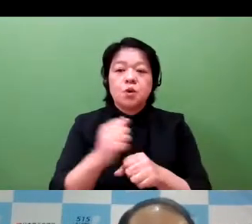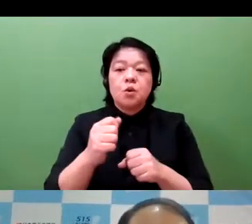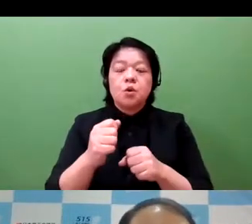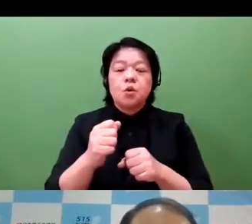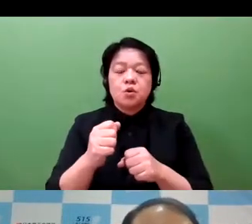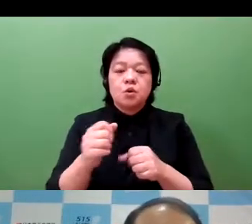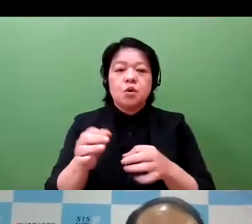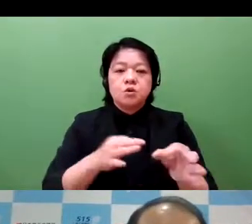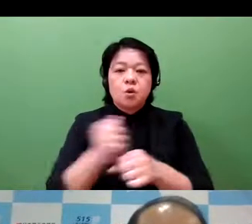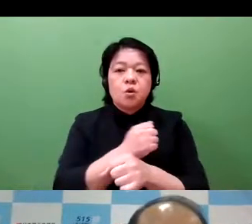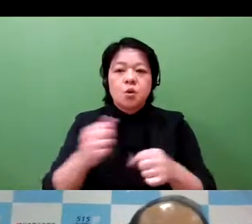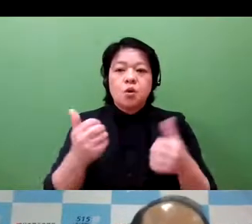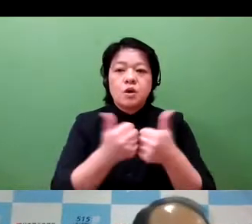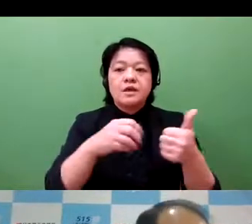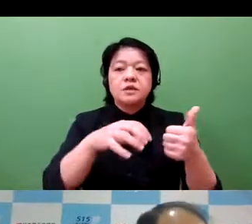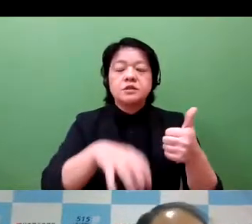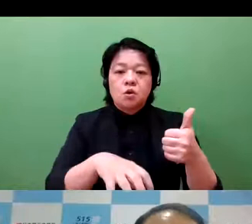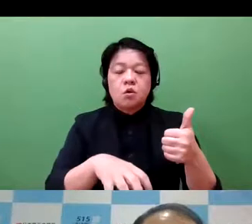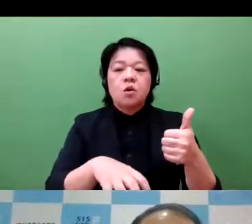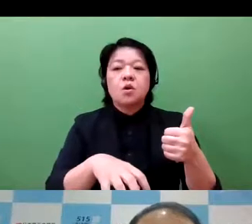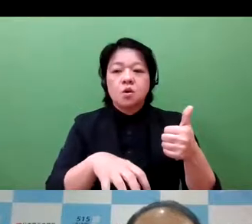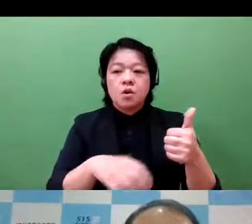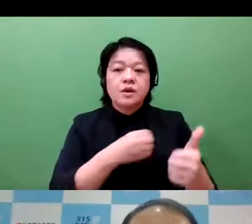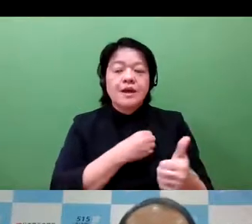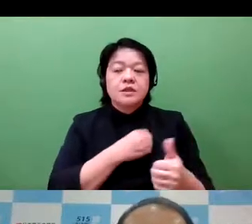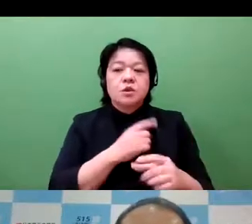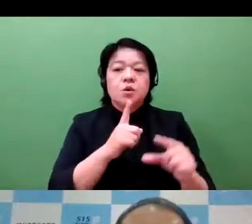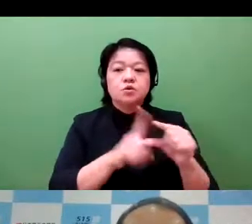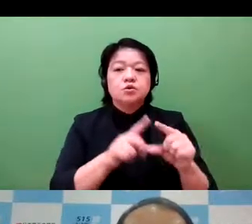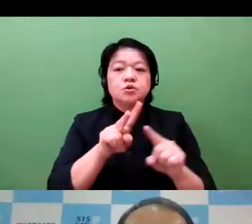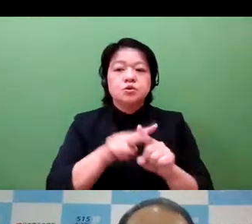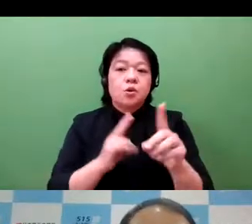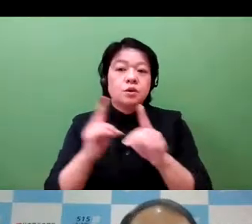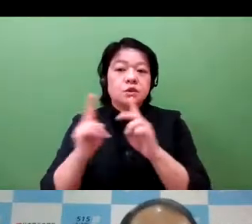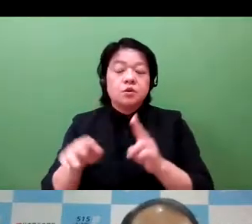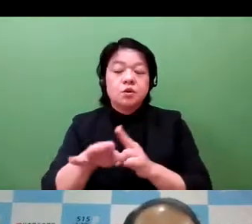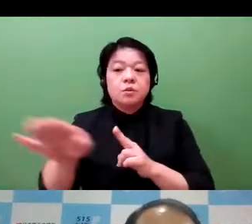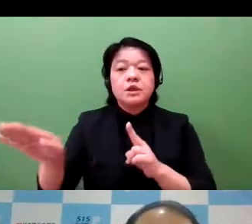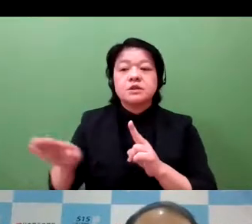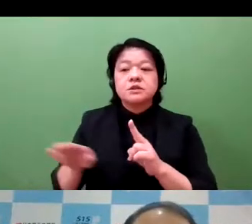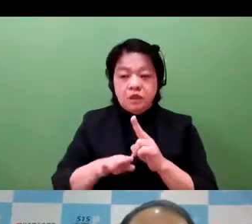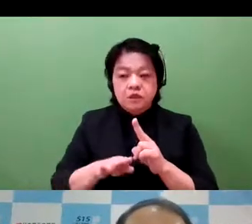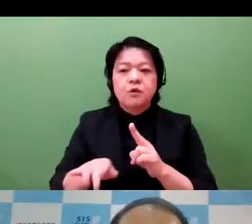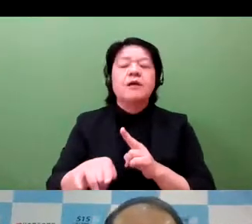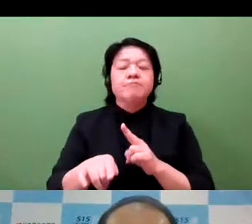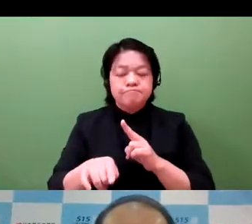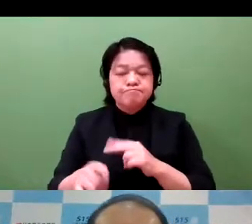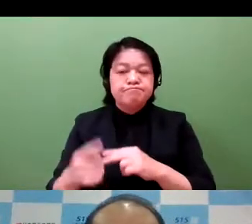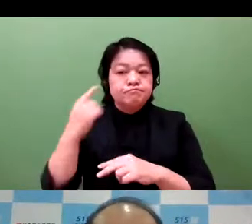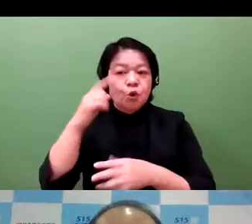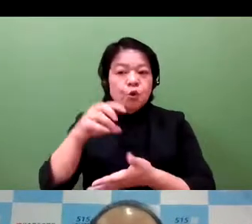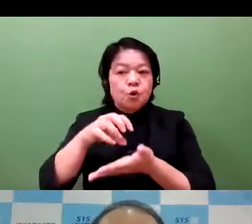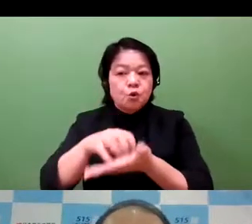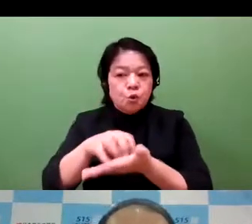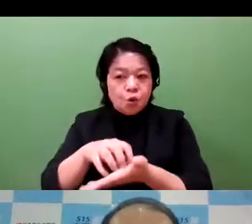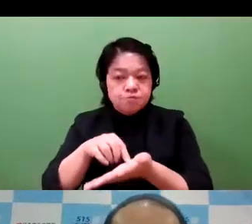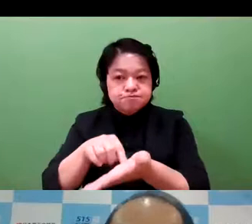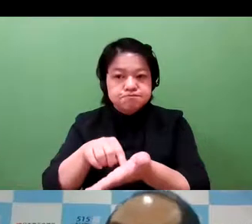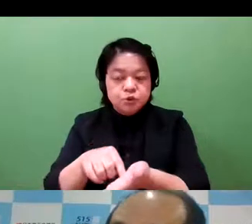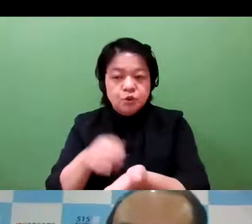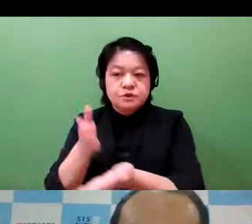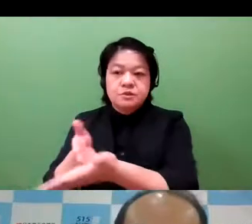And the JCCI-- we've encouraged the small or medium-sized